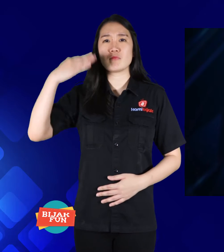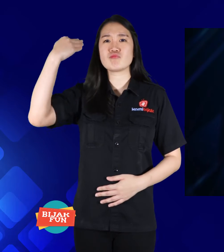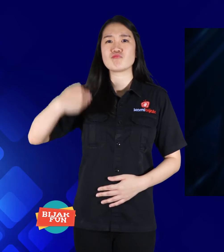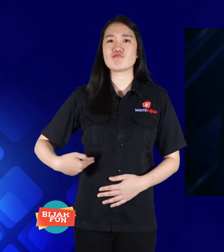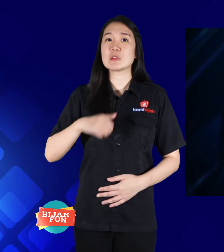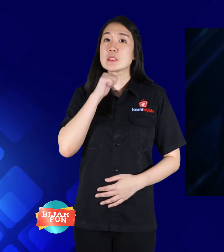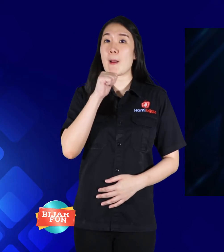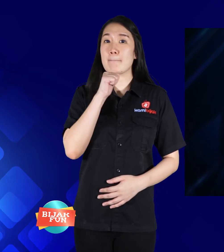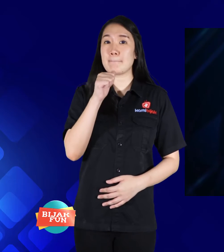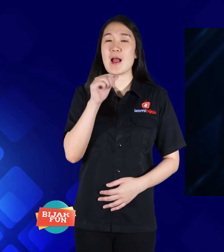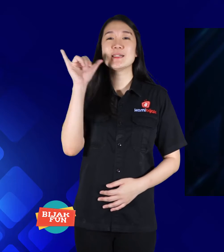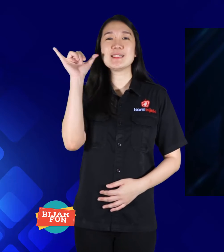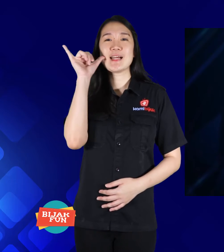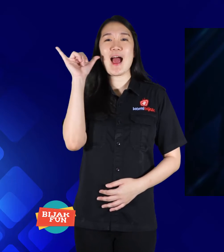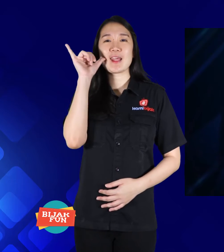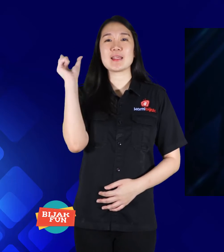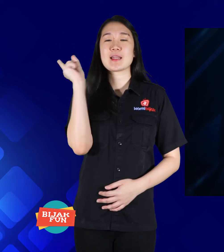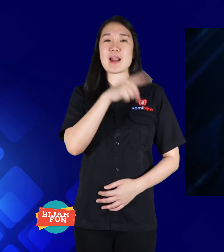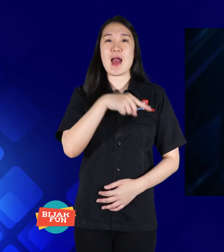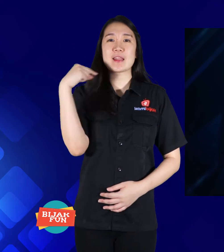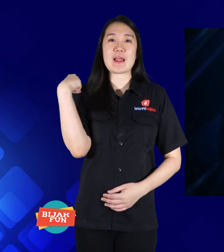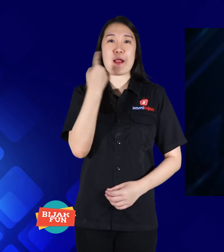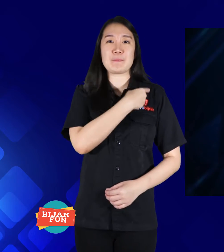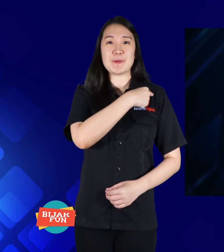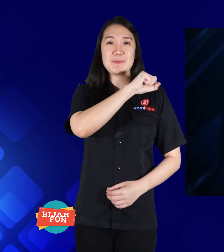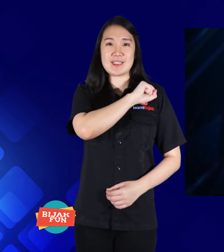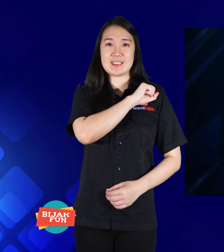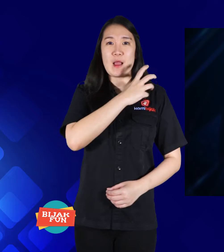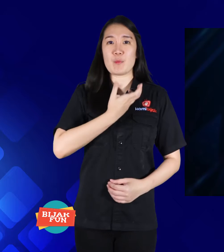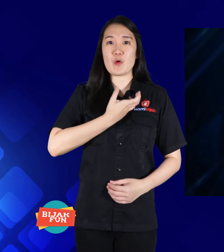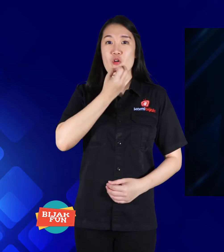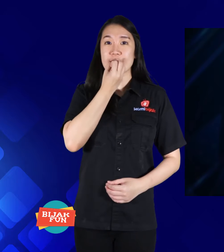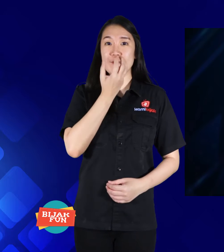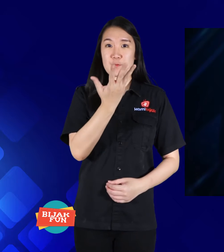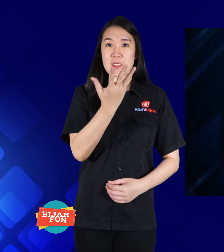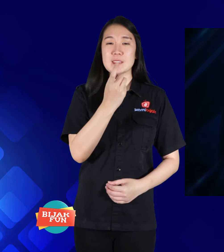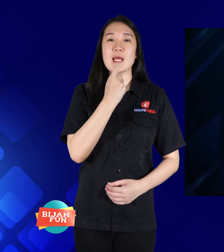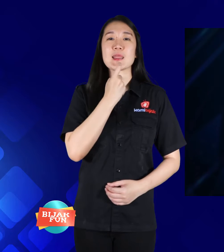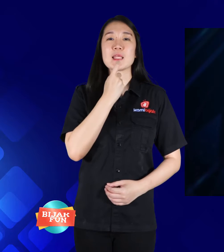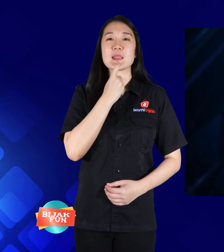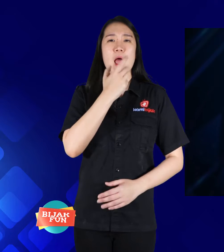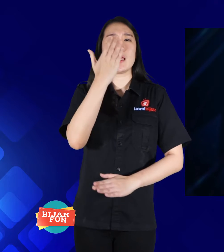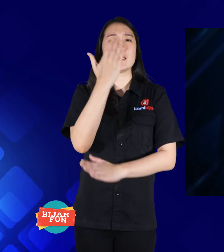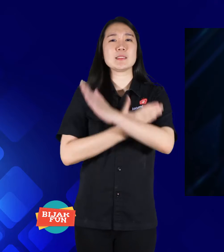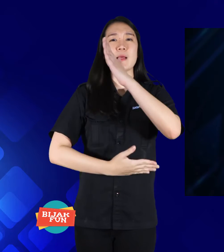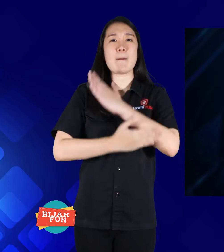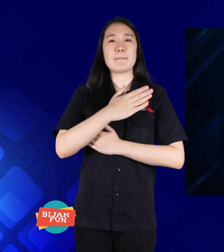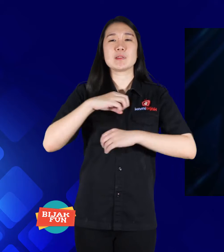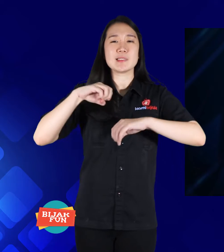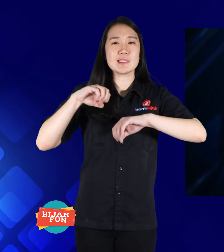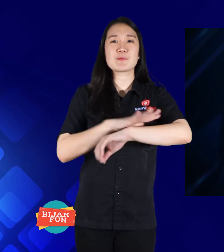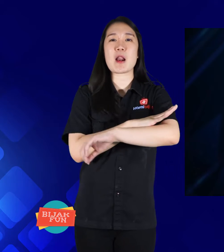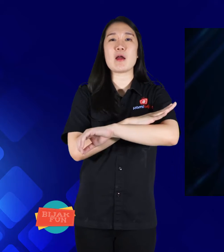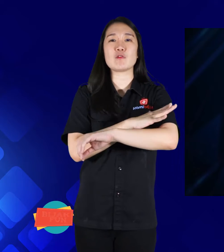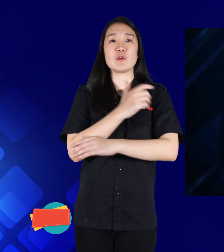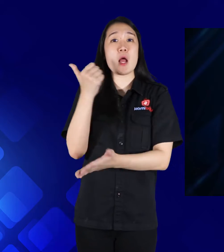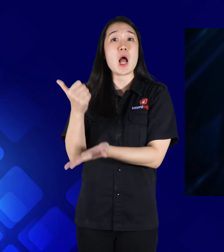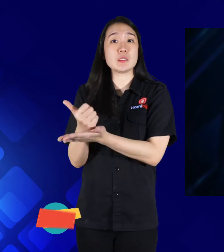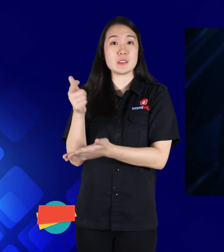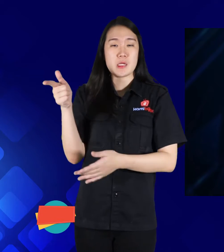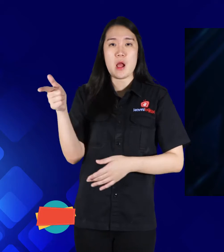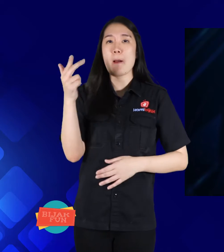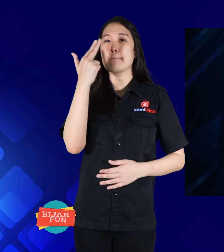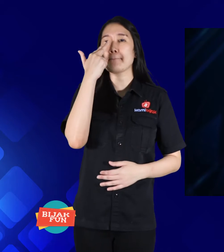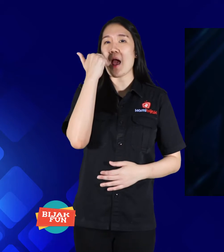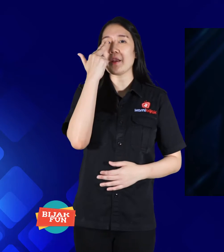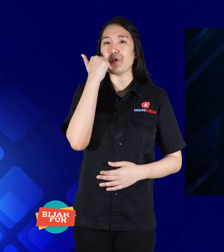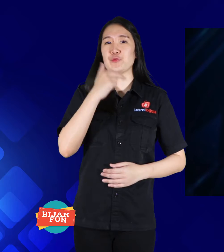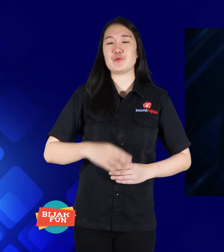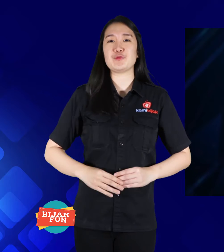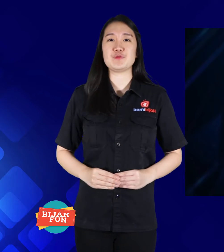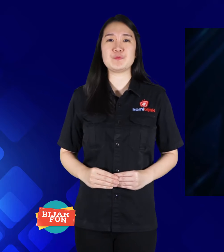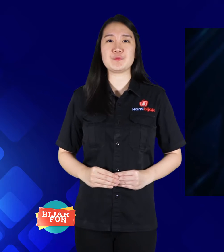I'm Yani from Us, Wise wants to convey about Disability inspiration from Bandung.